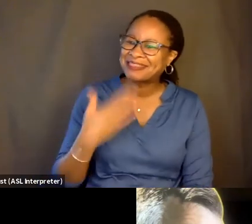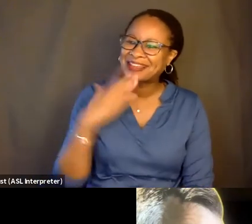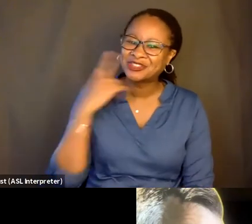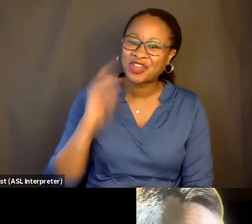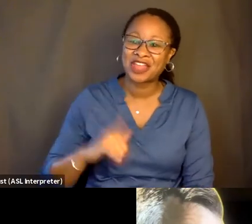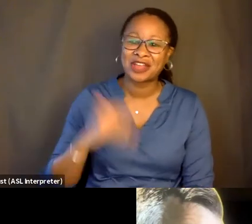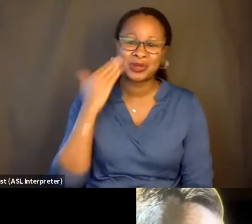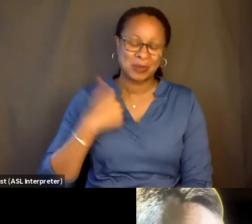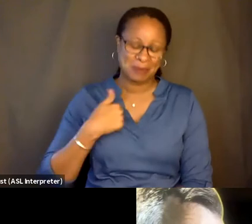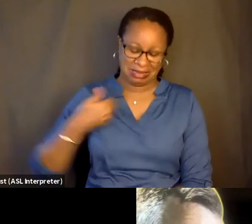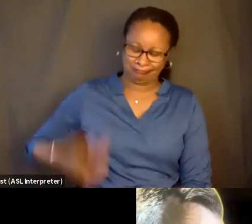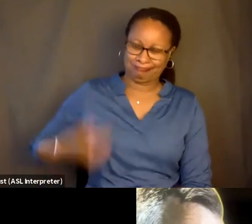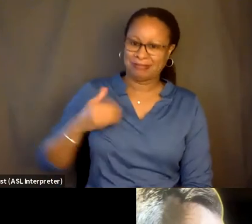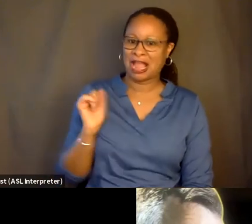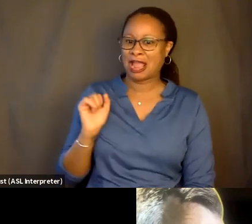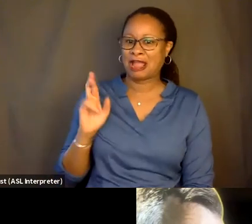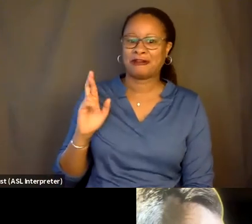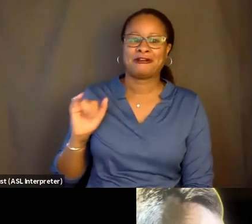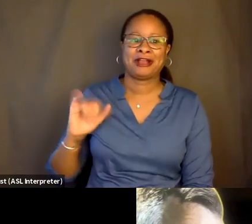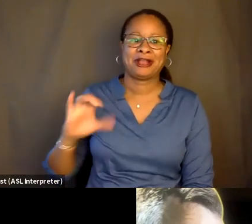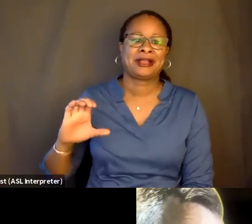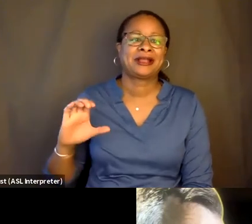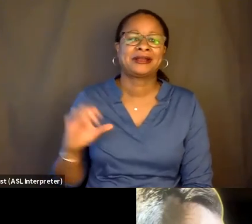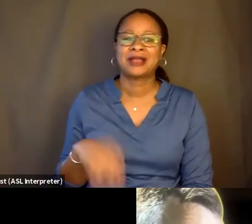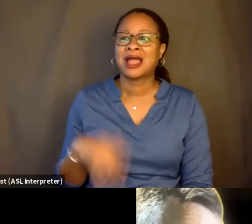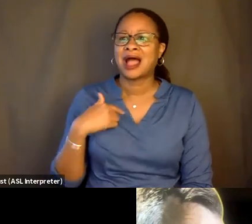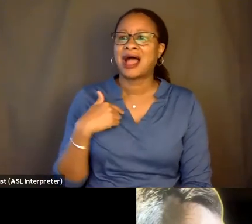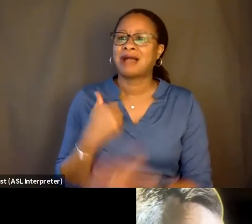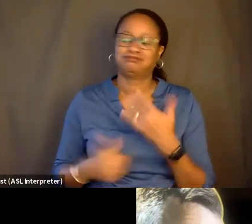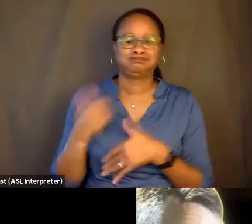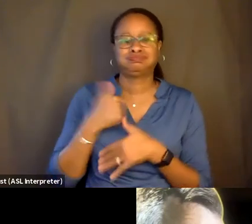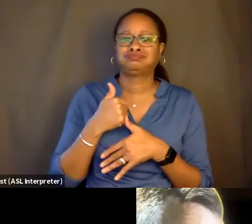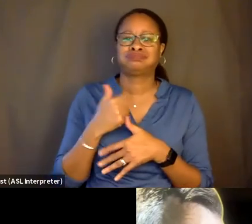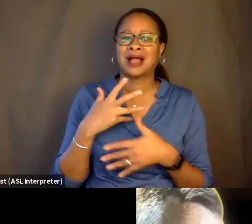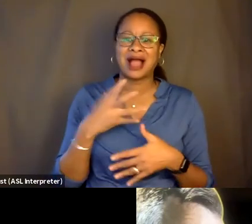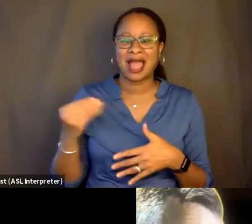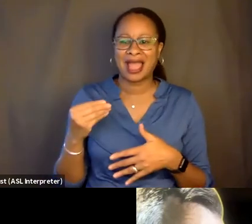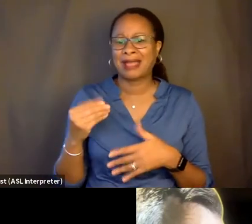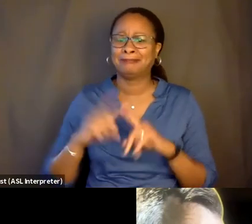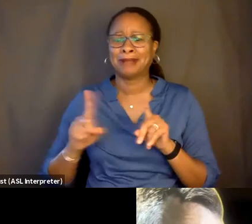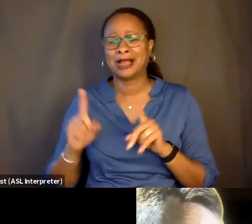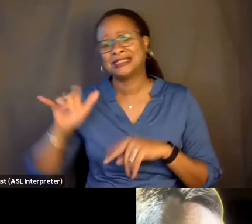I'm-- I'm sort of-- I like-- I'm a maximalist. I like and, but, yes, and again.